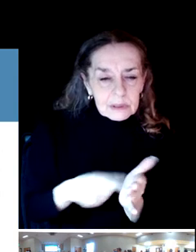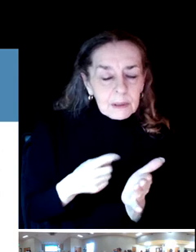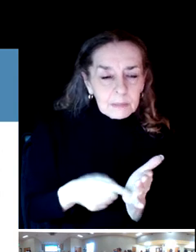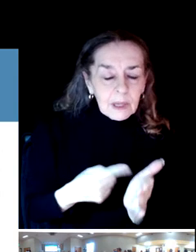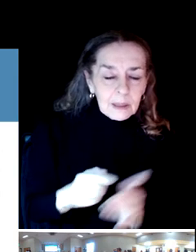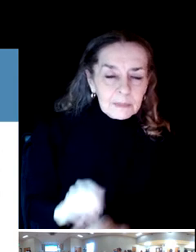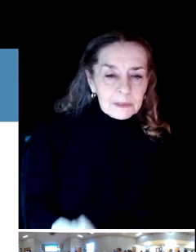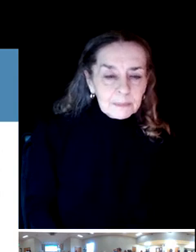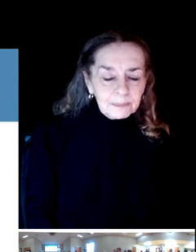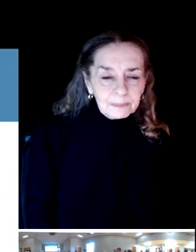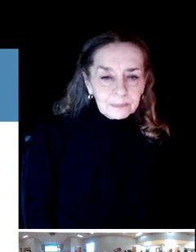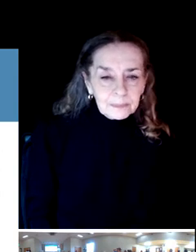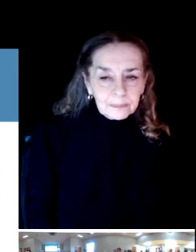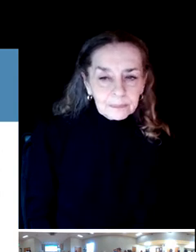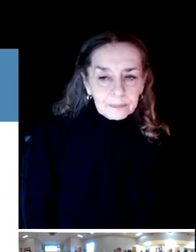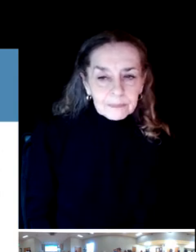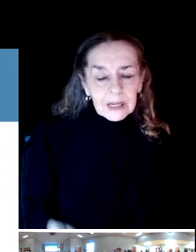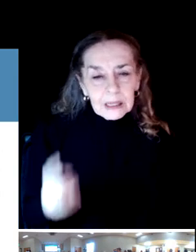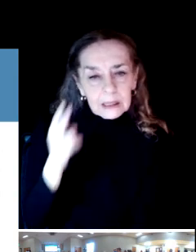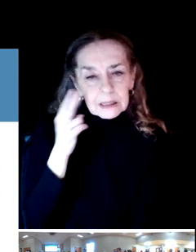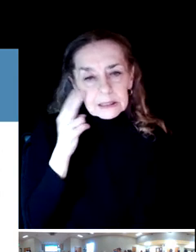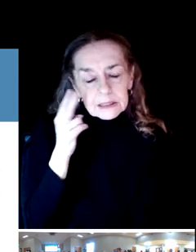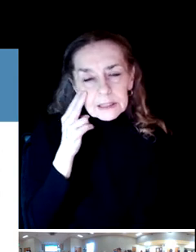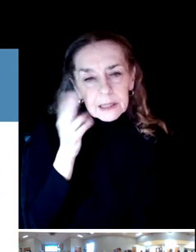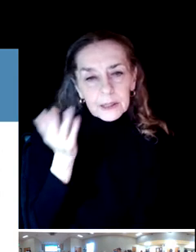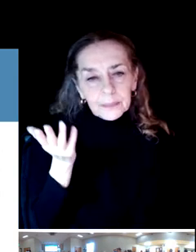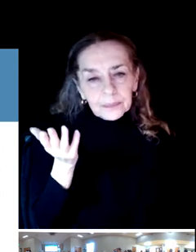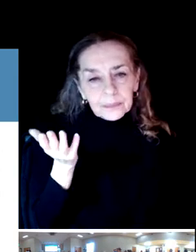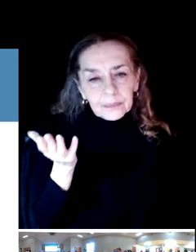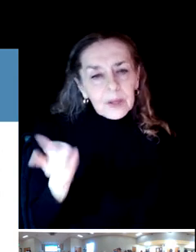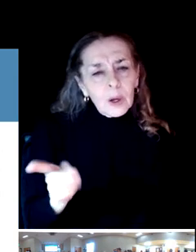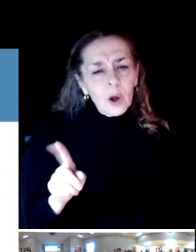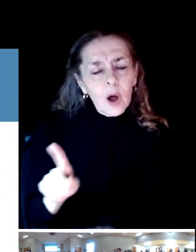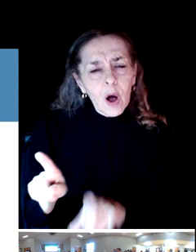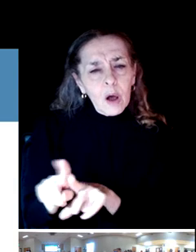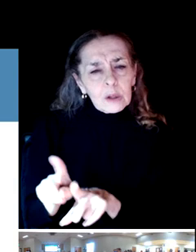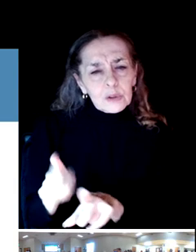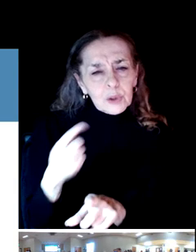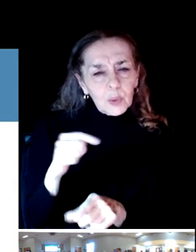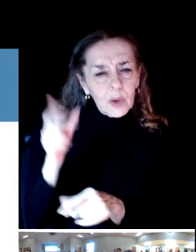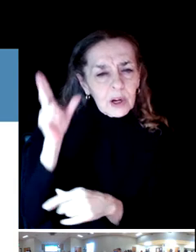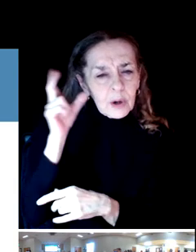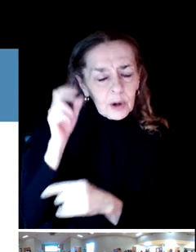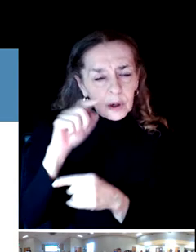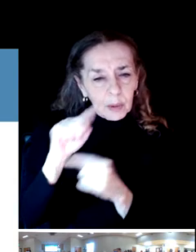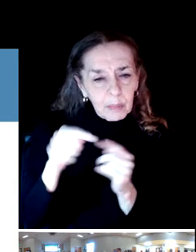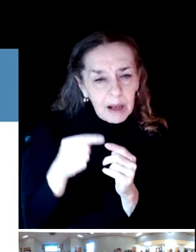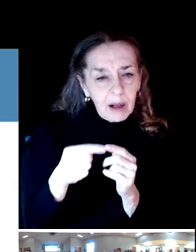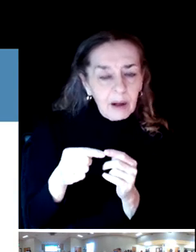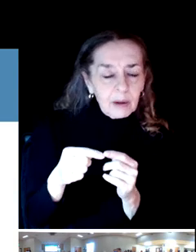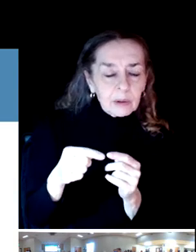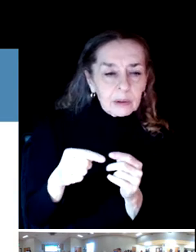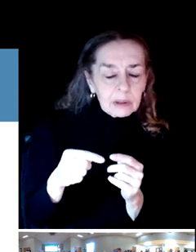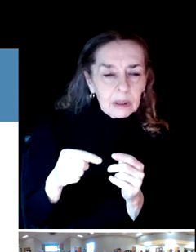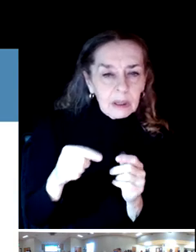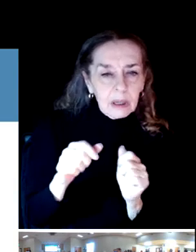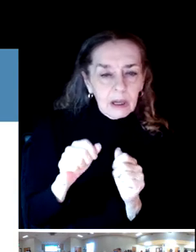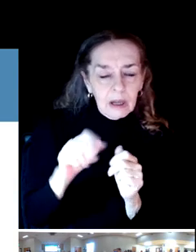Let's see, we also heard about issues with fitness centers and a need to upgrade equipment